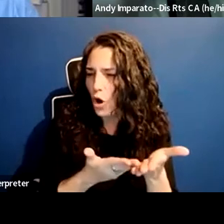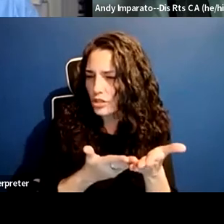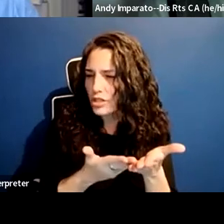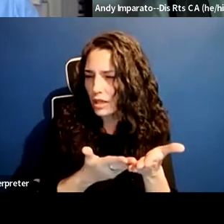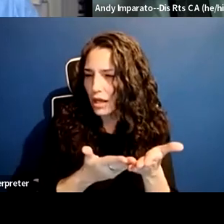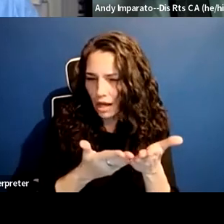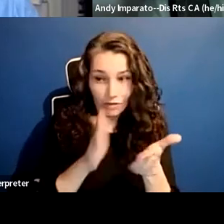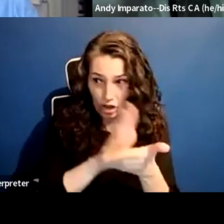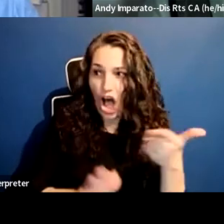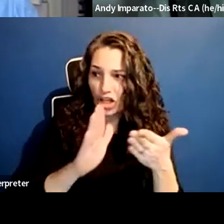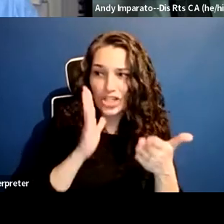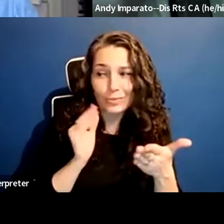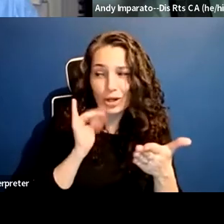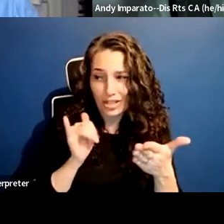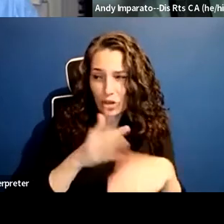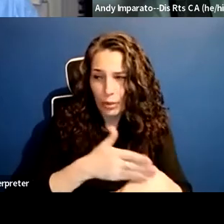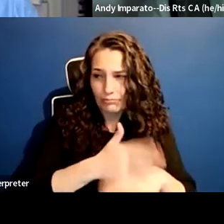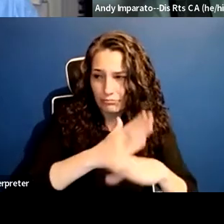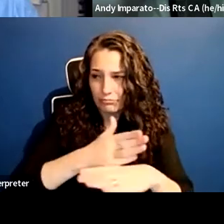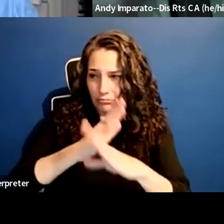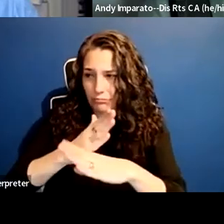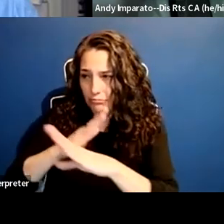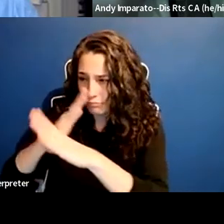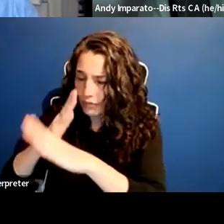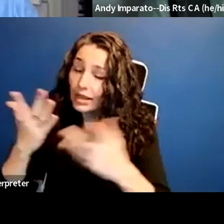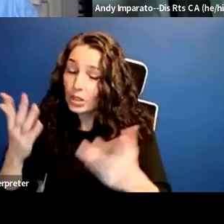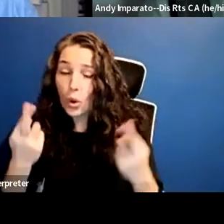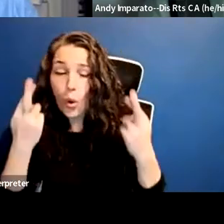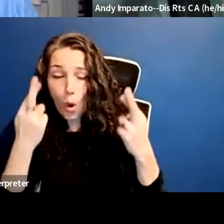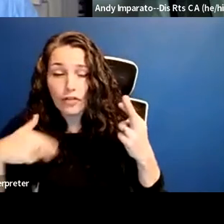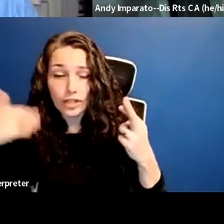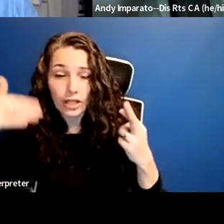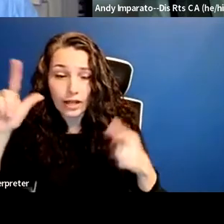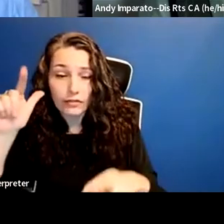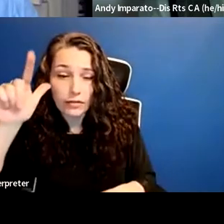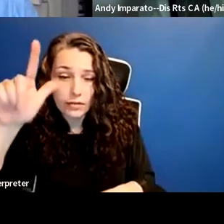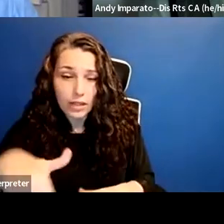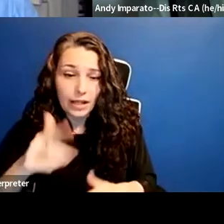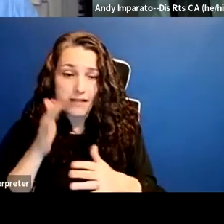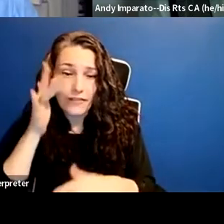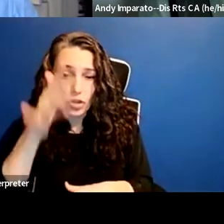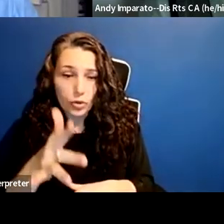So my hope is that over time universities will realize that having students with intellectual disabilities